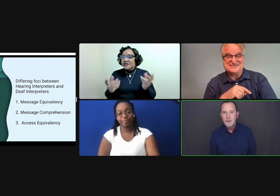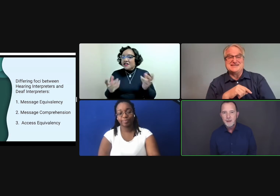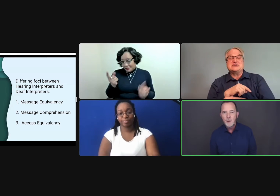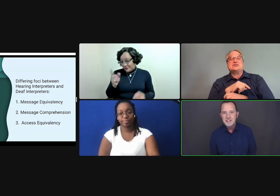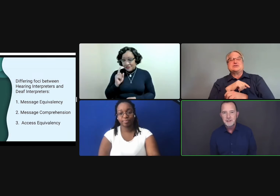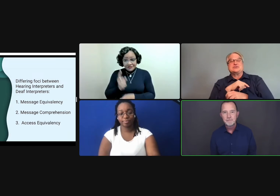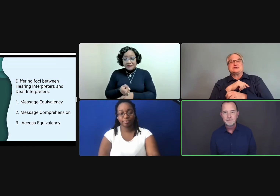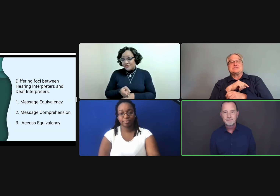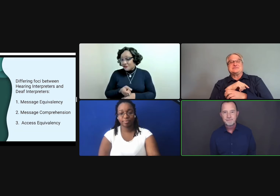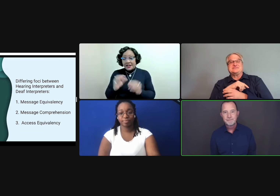might be watching you.